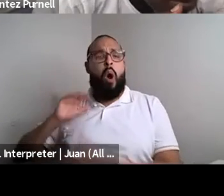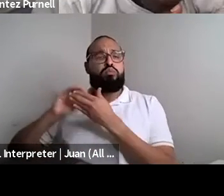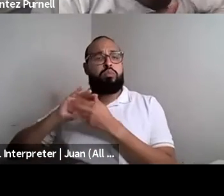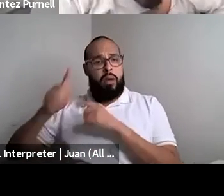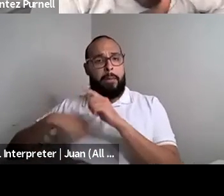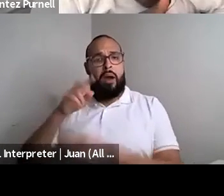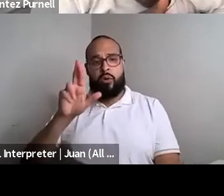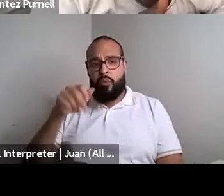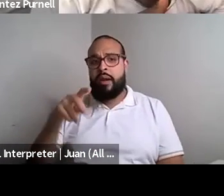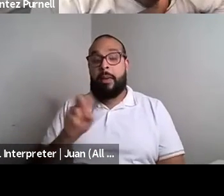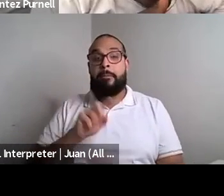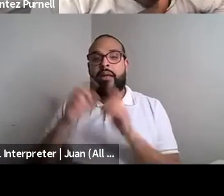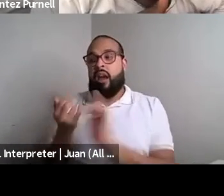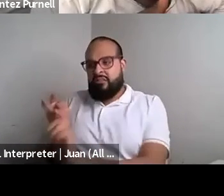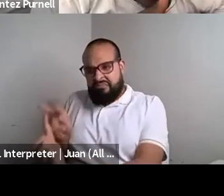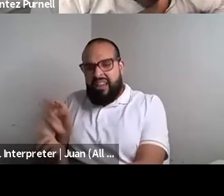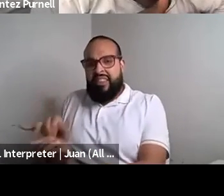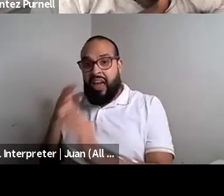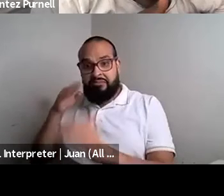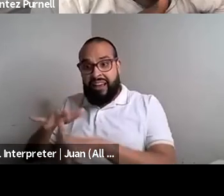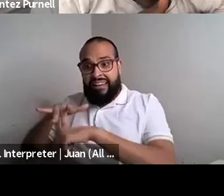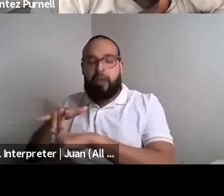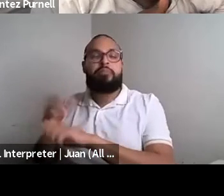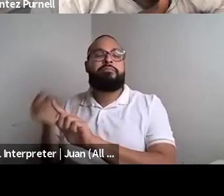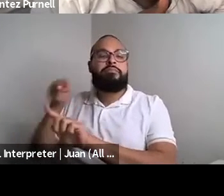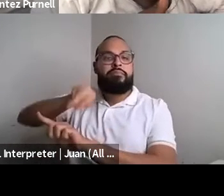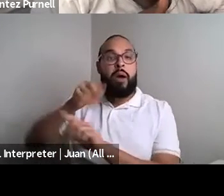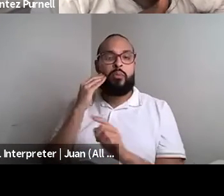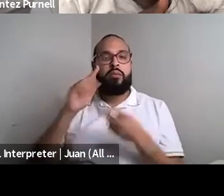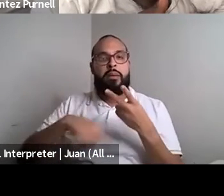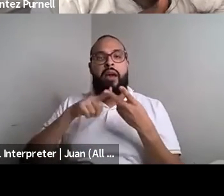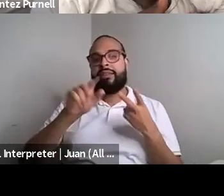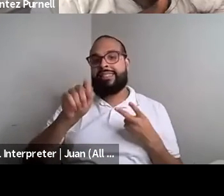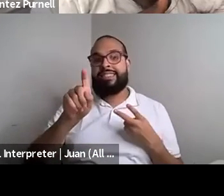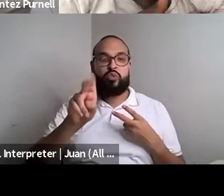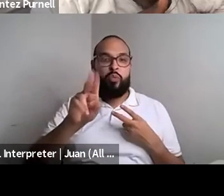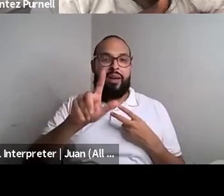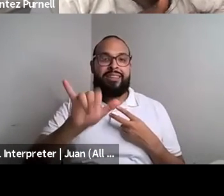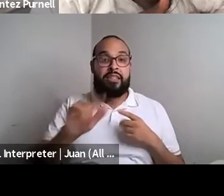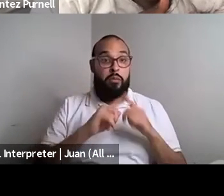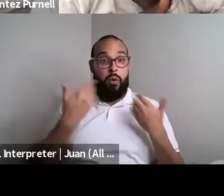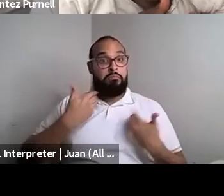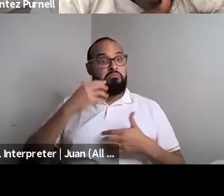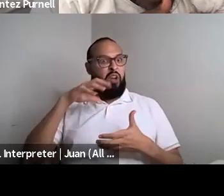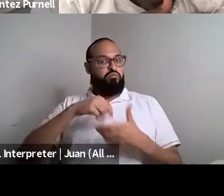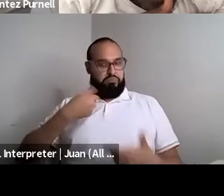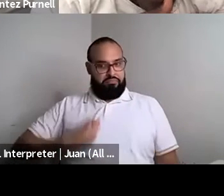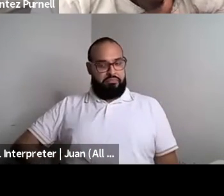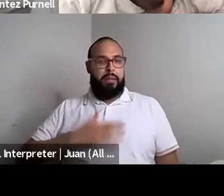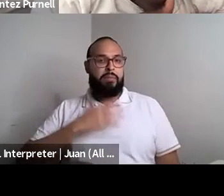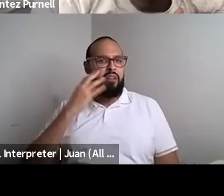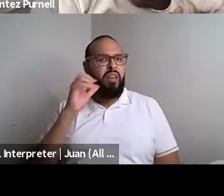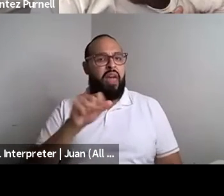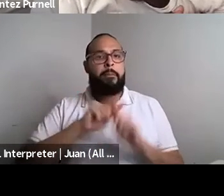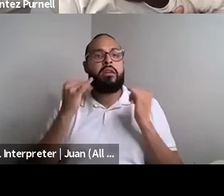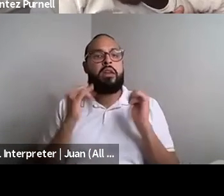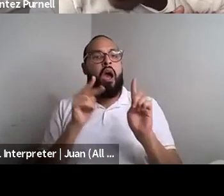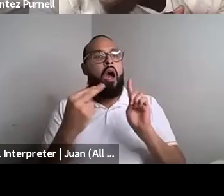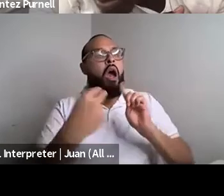Kokumo: I'm telling stories I've always told about sexuality, but from different perspectives. I'm telling stories I've always told about me but before seconds and i'm just i'm excited and I'm here and I'm grateful.